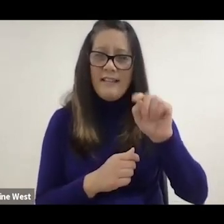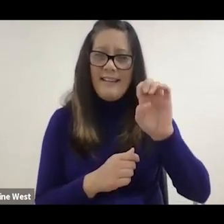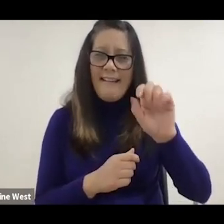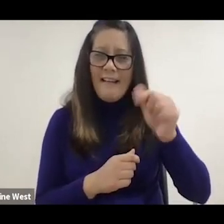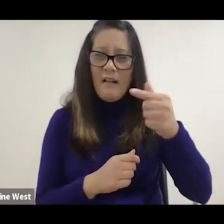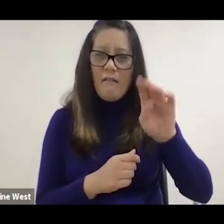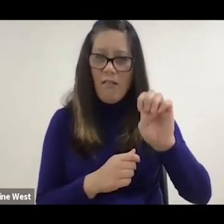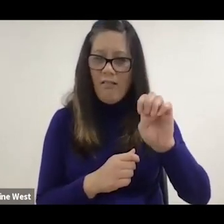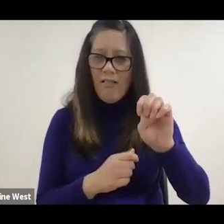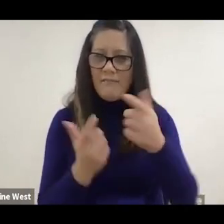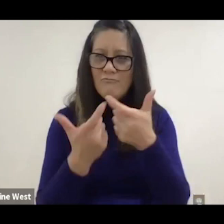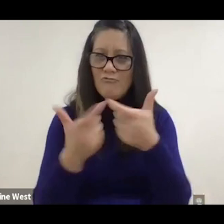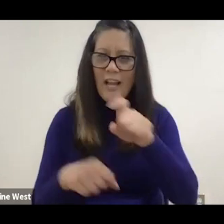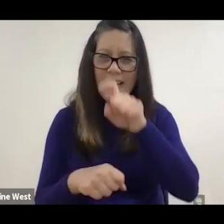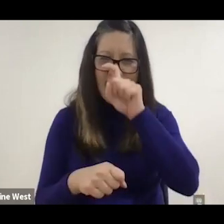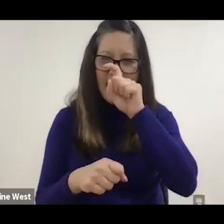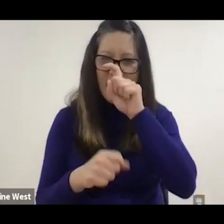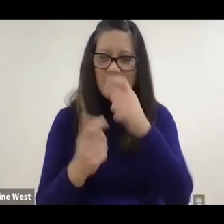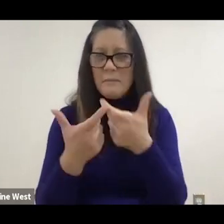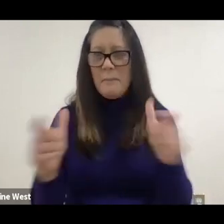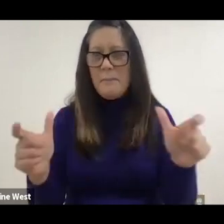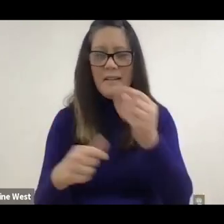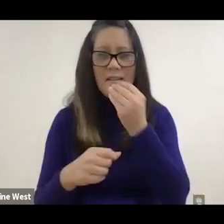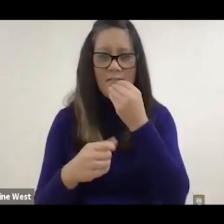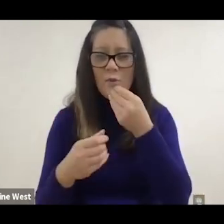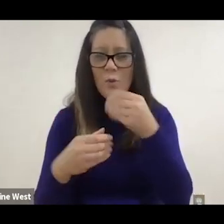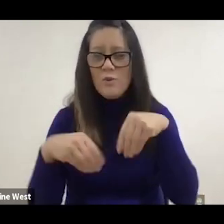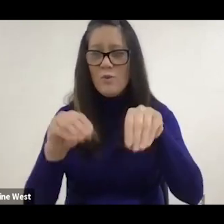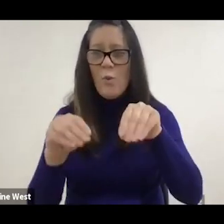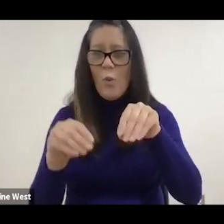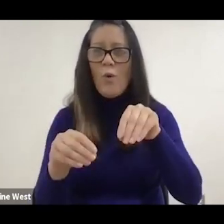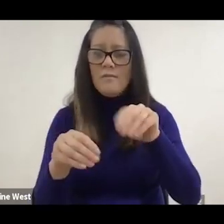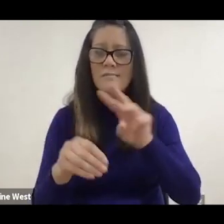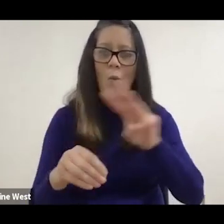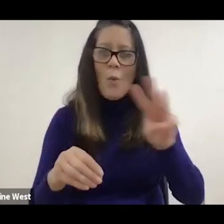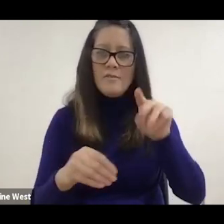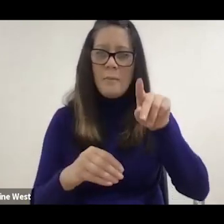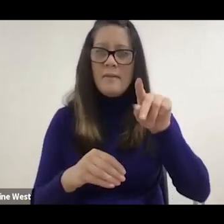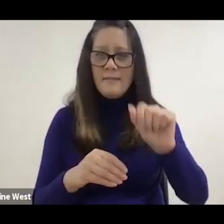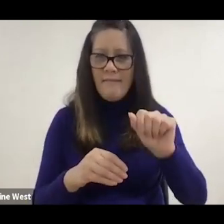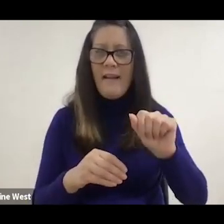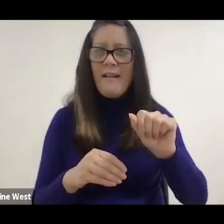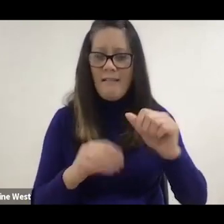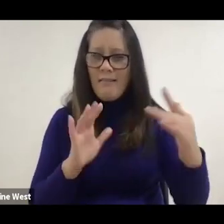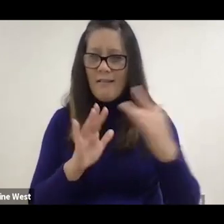western Pennsylvania, and so we made a scooter version and running experiments in Giant Eagle stores.